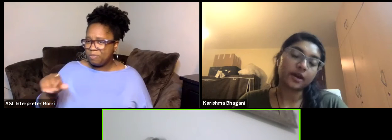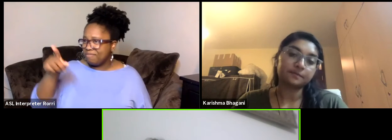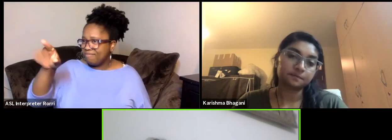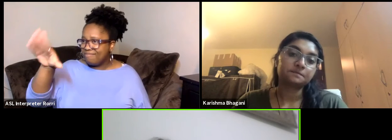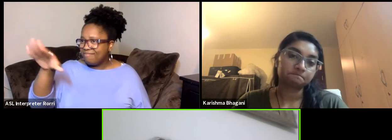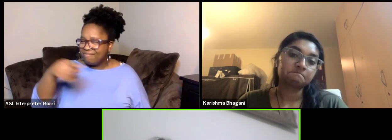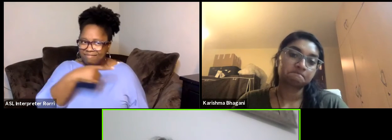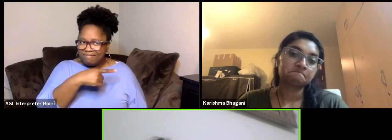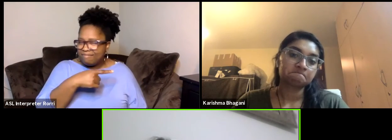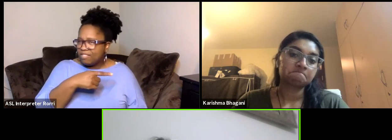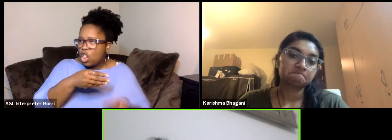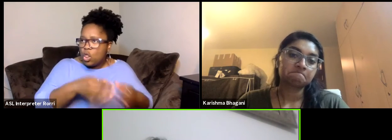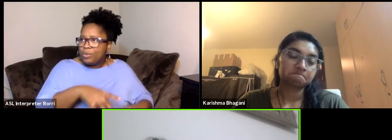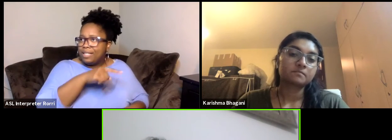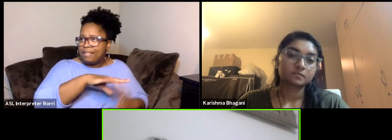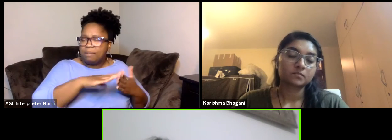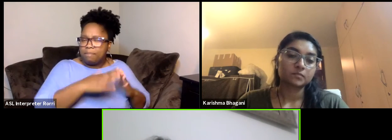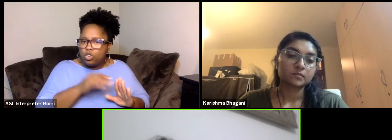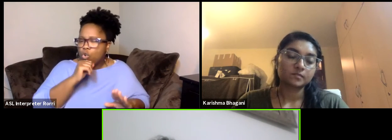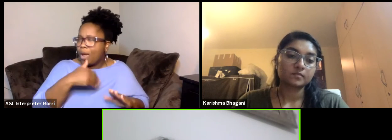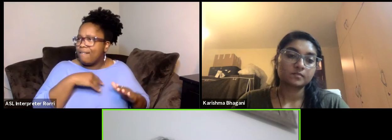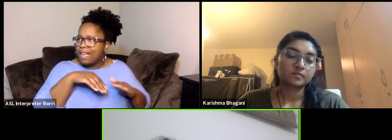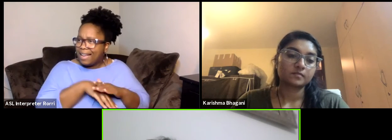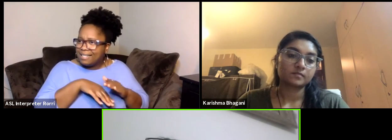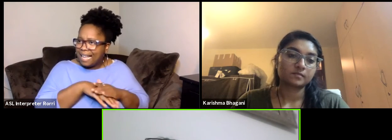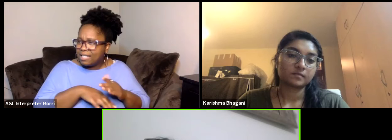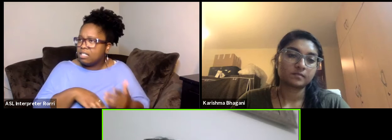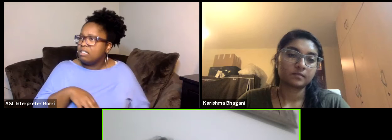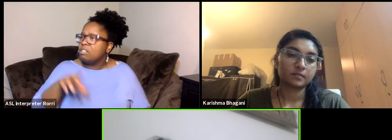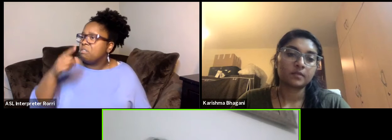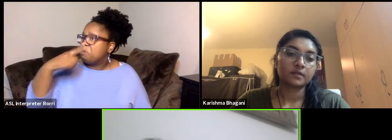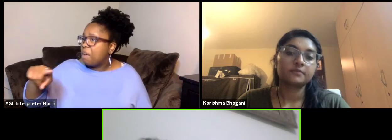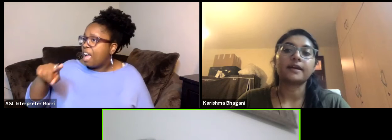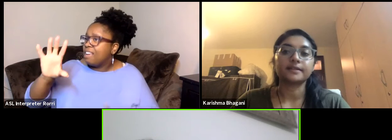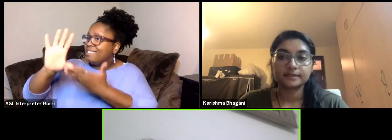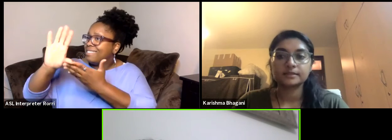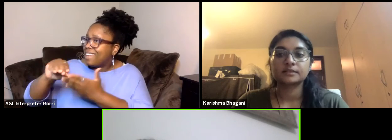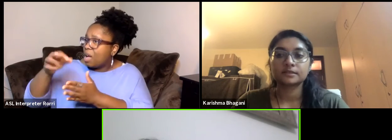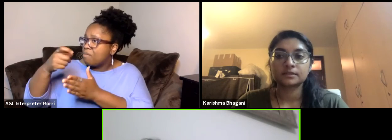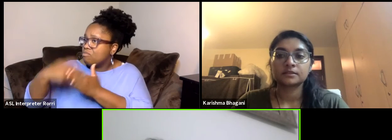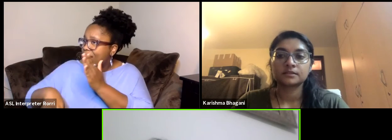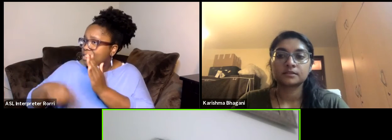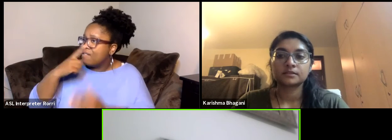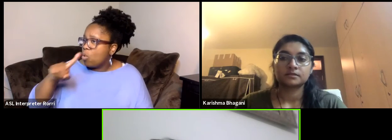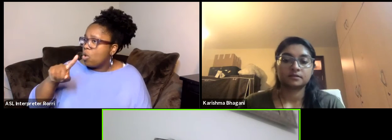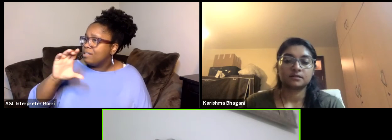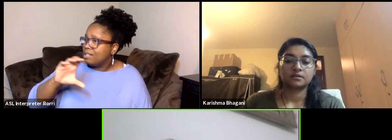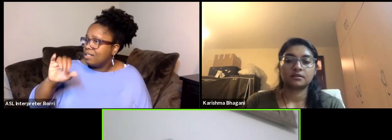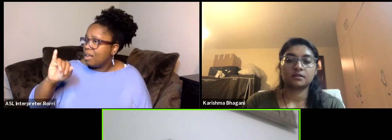they don't have mean to, so can you do a discount to the CCI Boost so everyone that CCI Boost